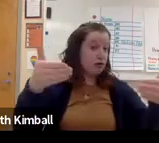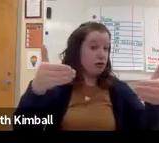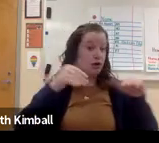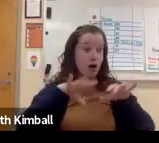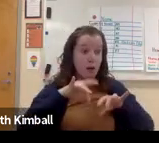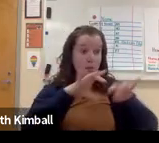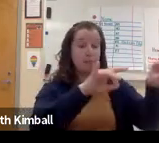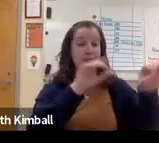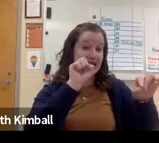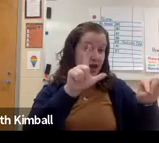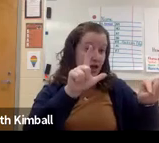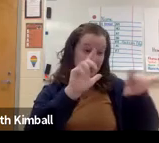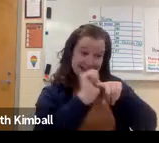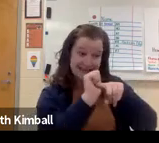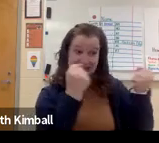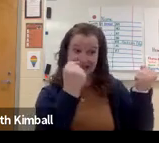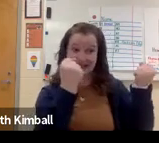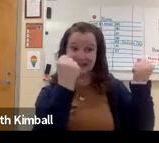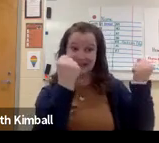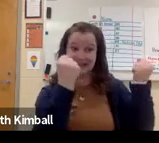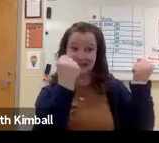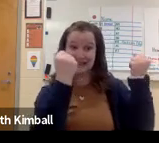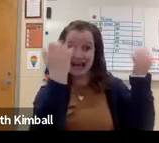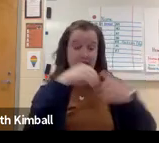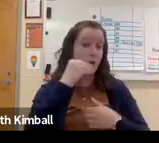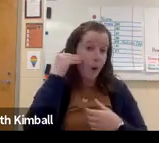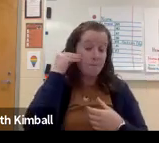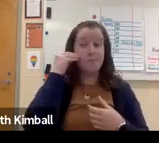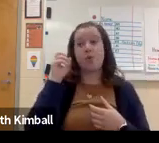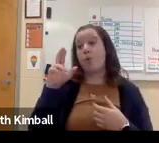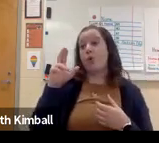So parents have to decide, are they going to learn ASL?